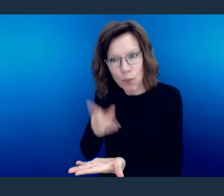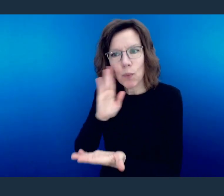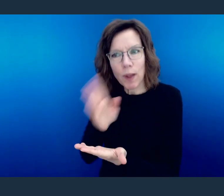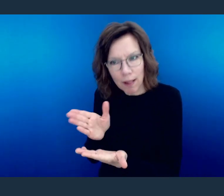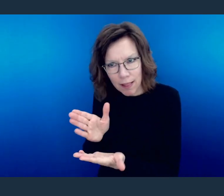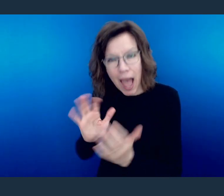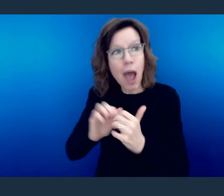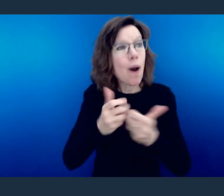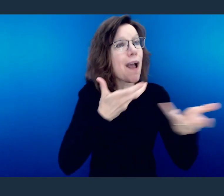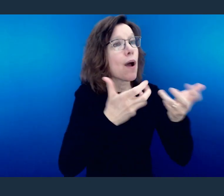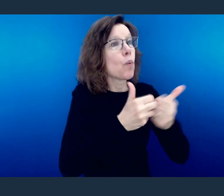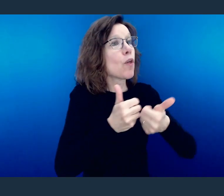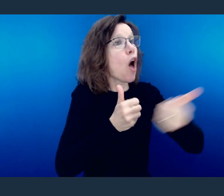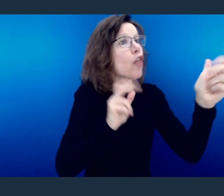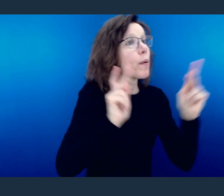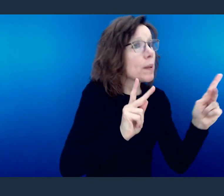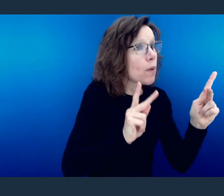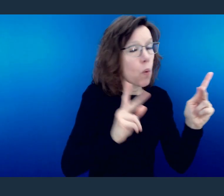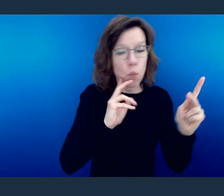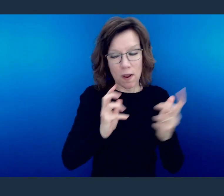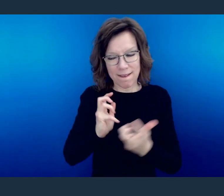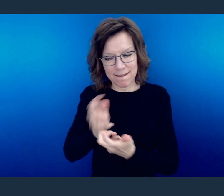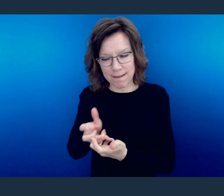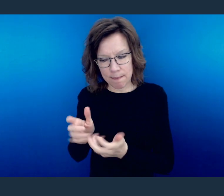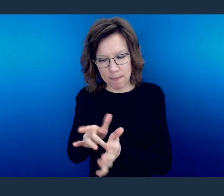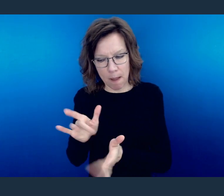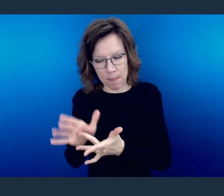others the way the Bible tells us to.